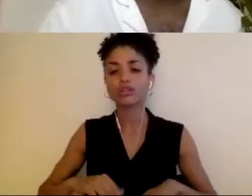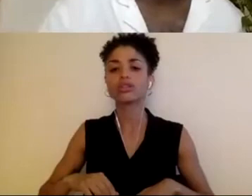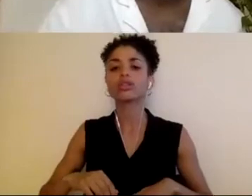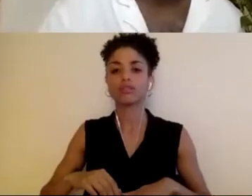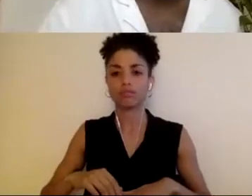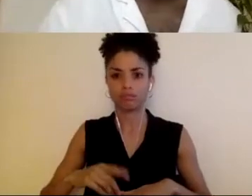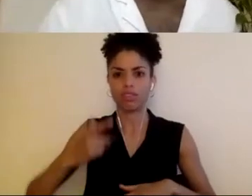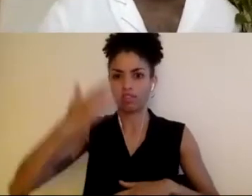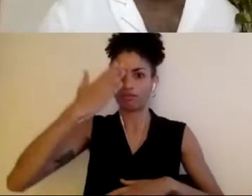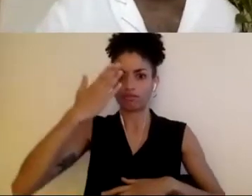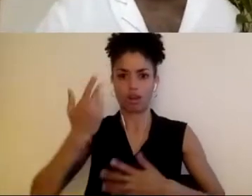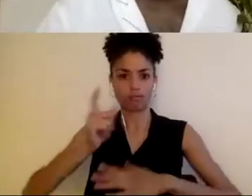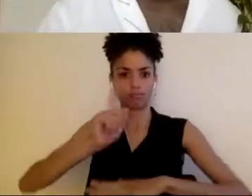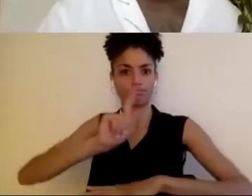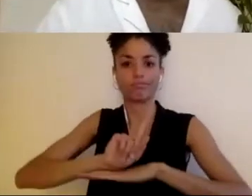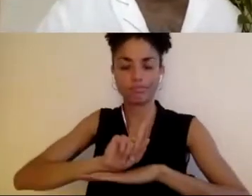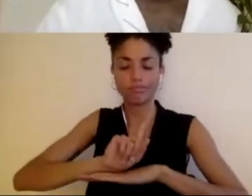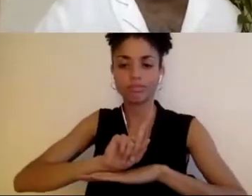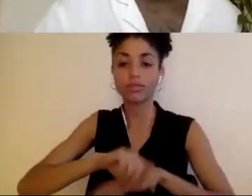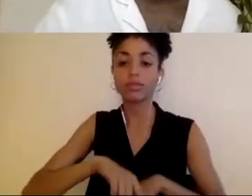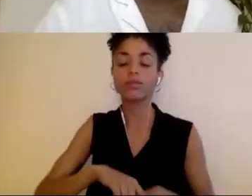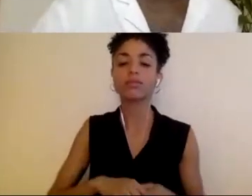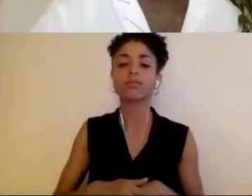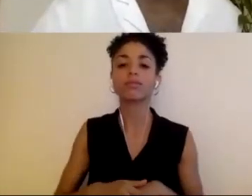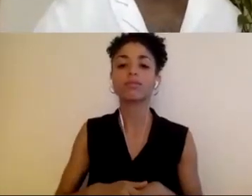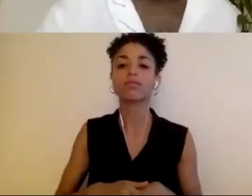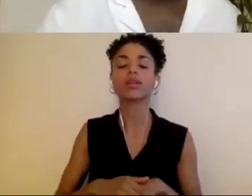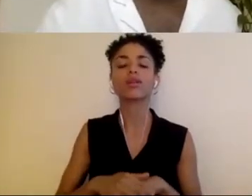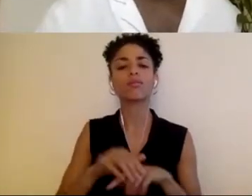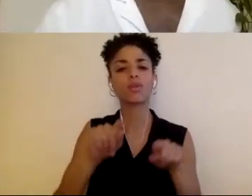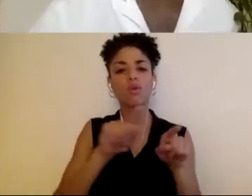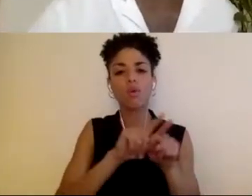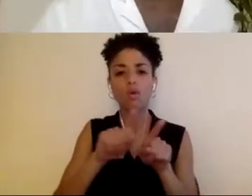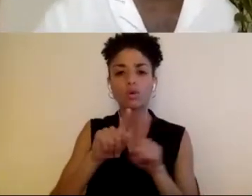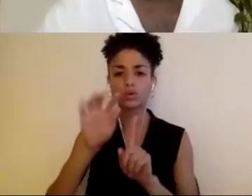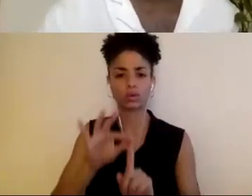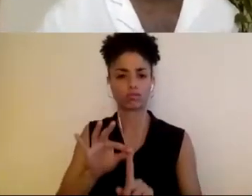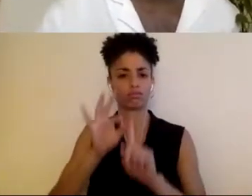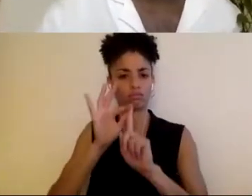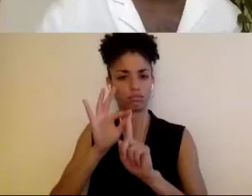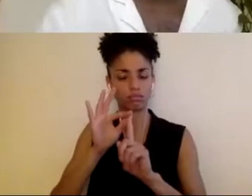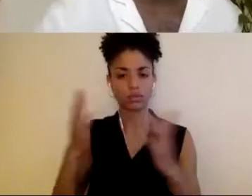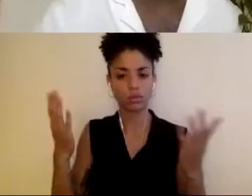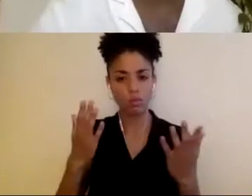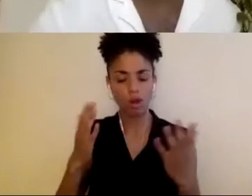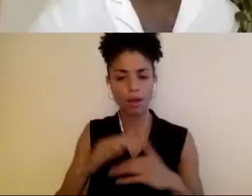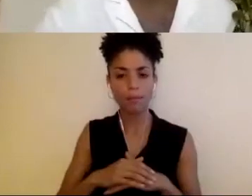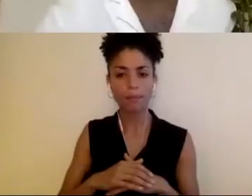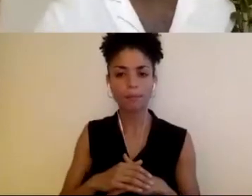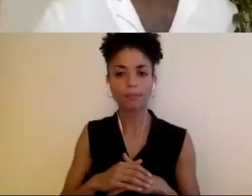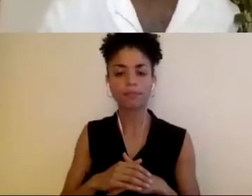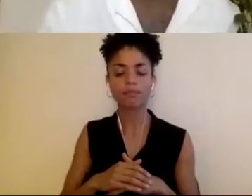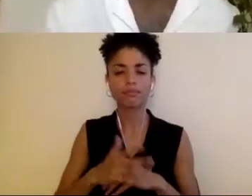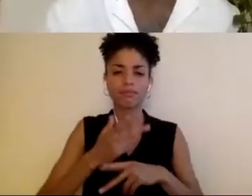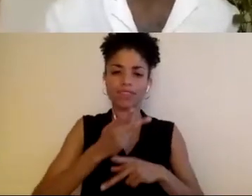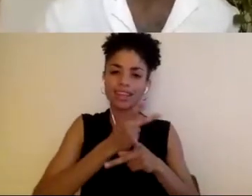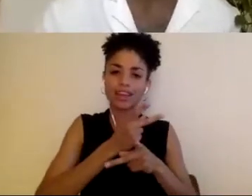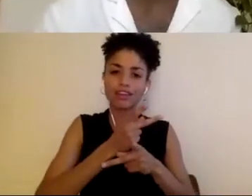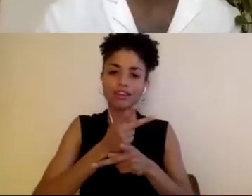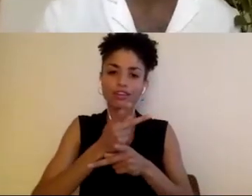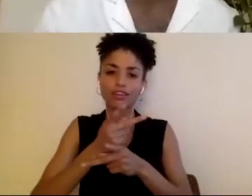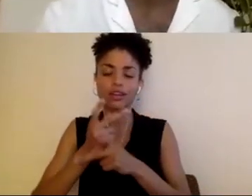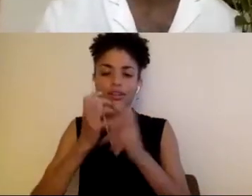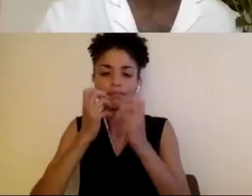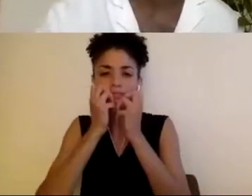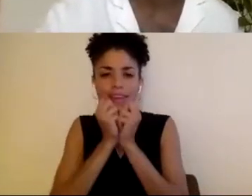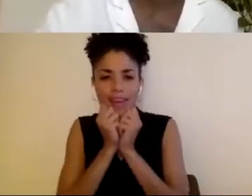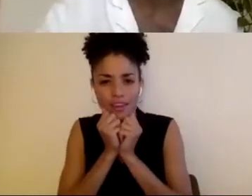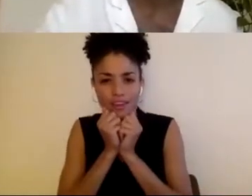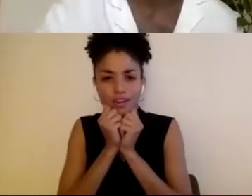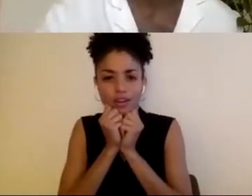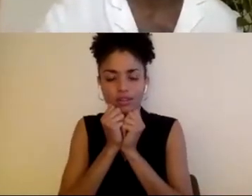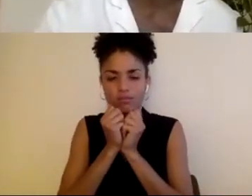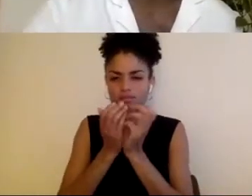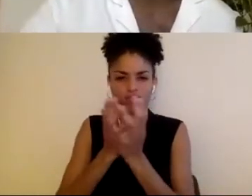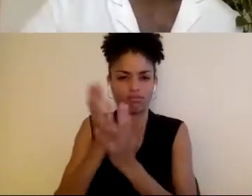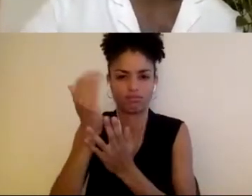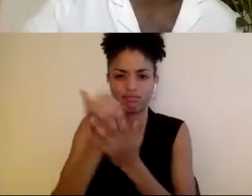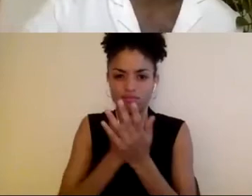but it's caring, it's care, around the whole event and around its